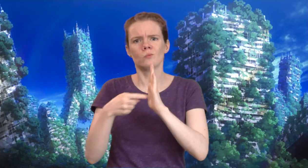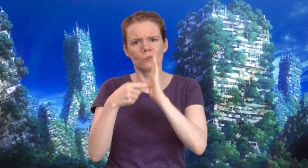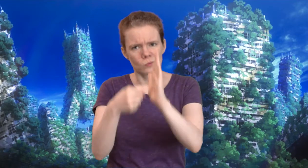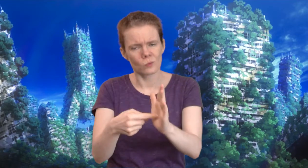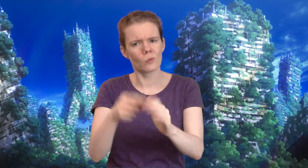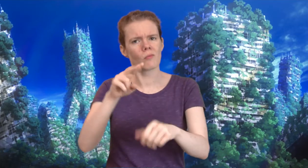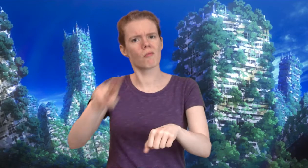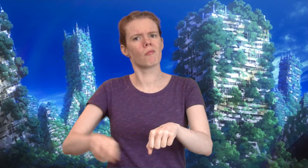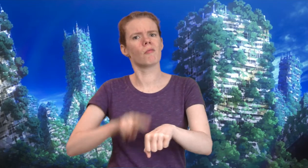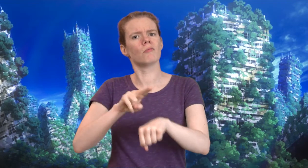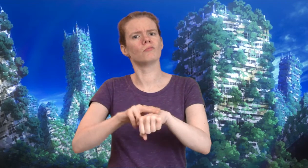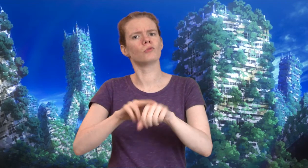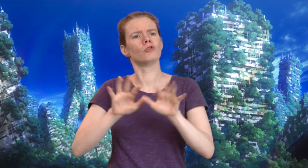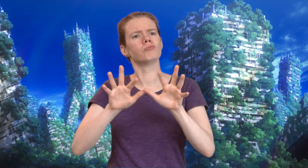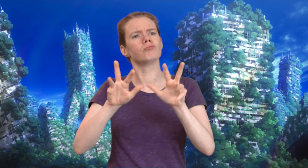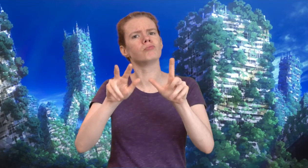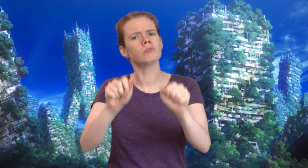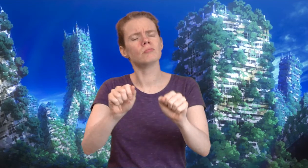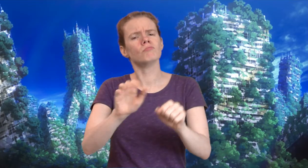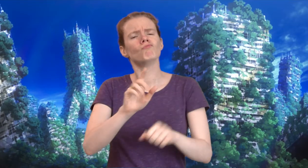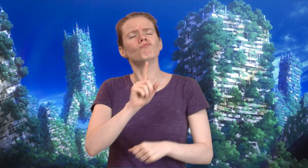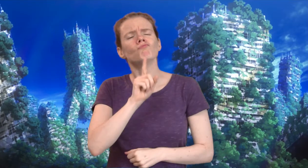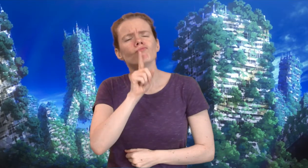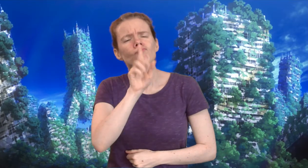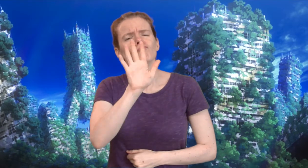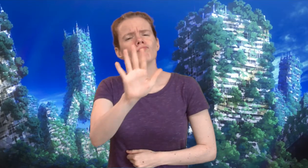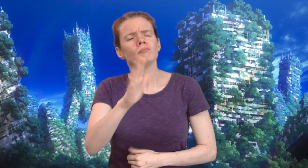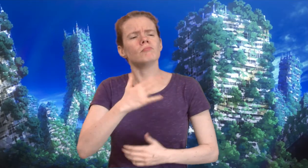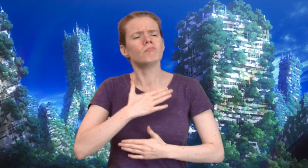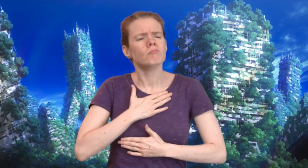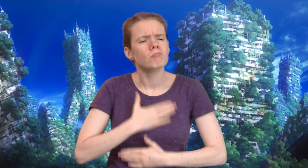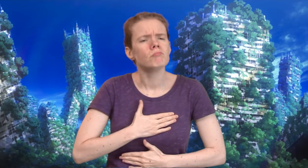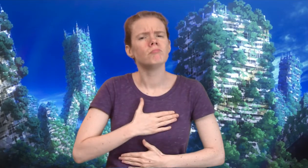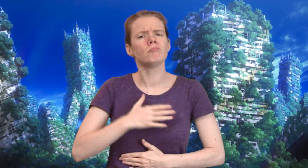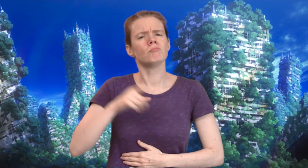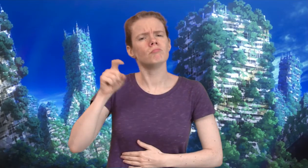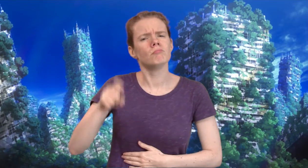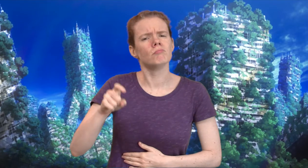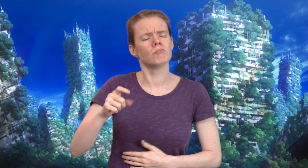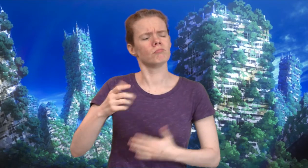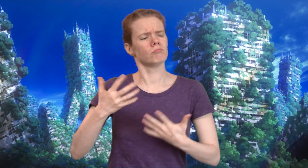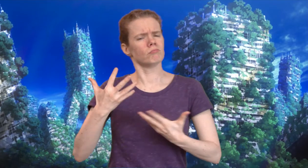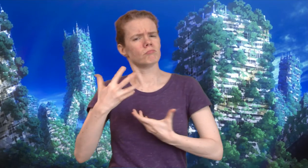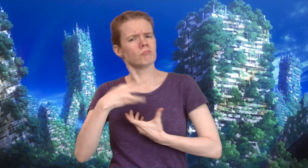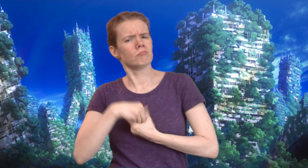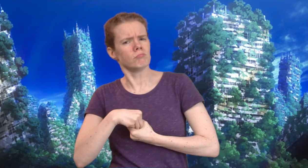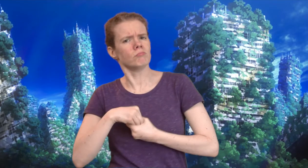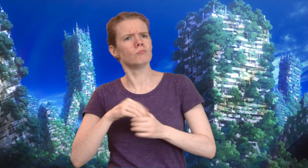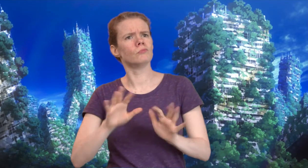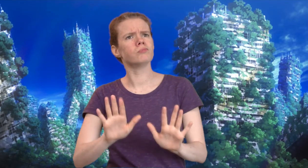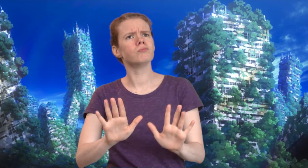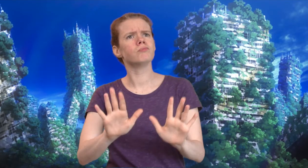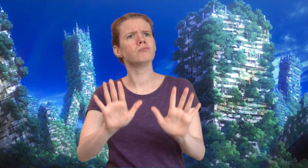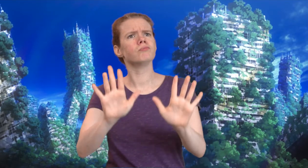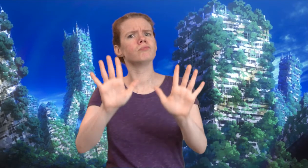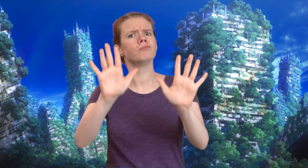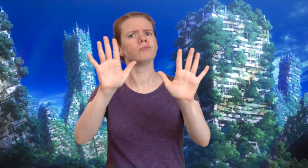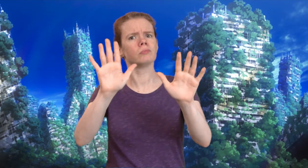They represent the natural body, the human needs.